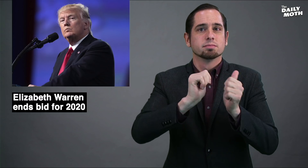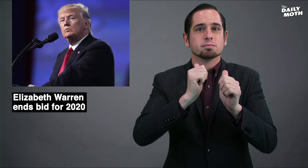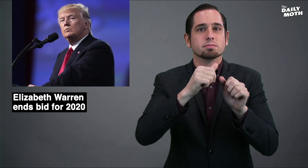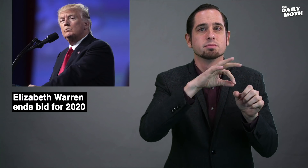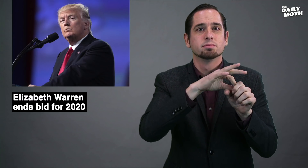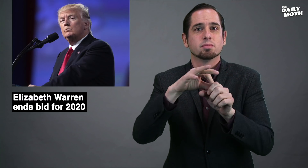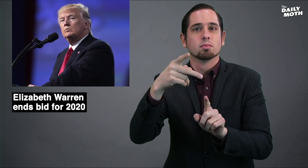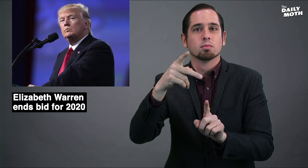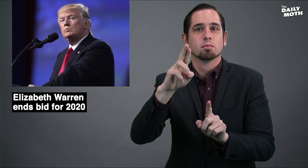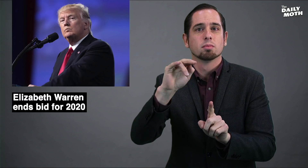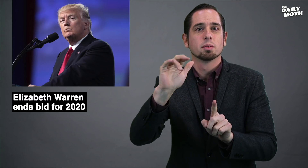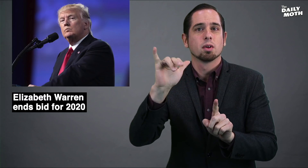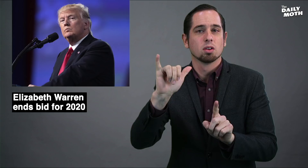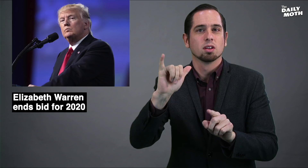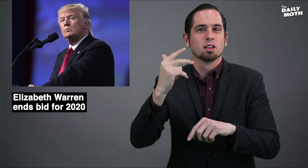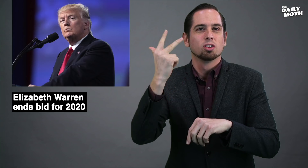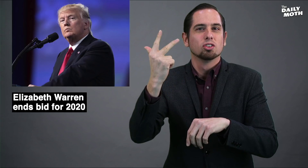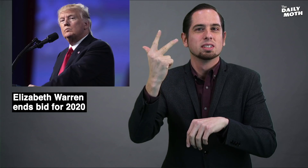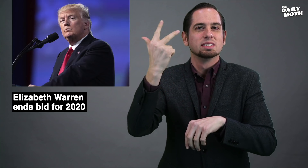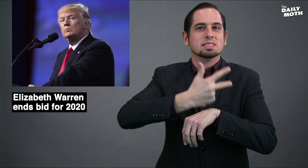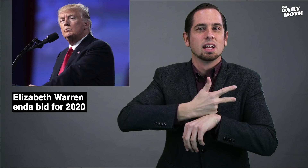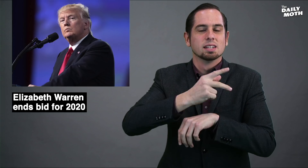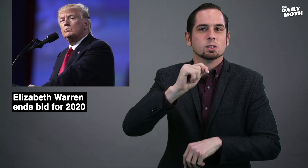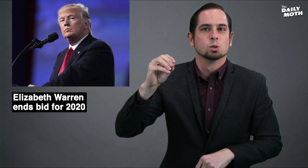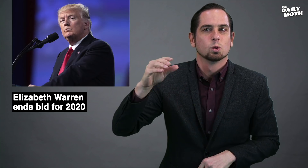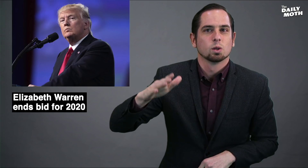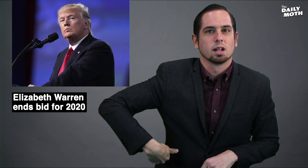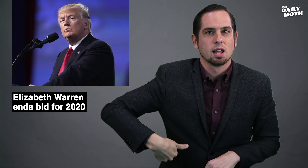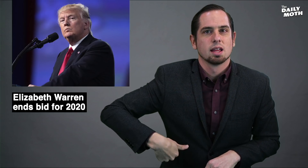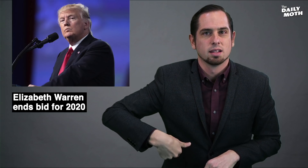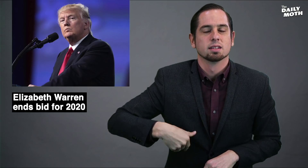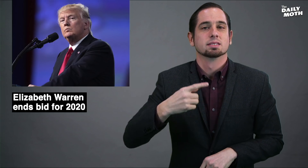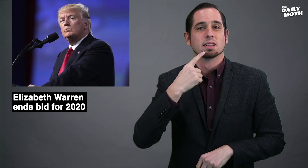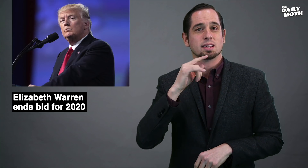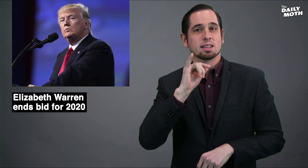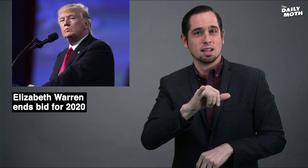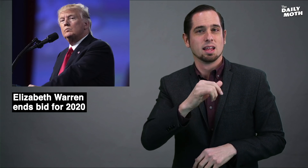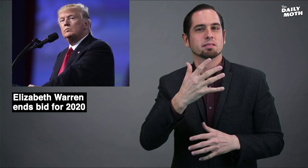the Democratic primary three days too late and said that